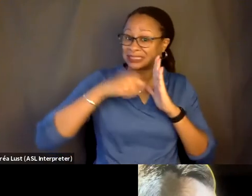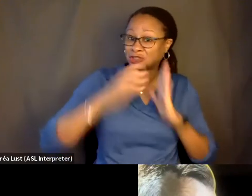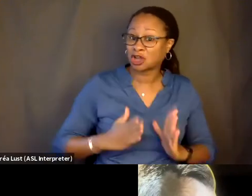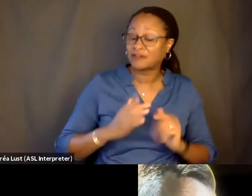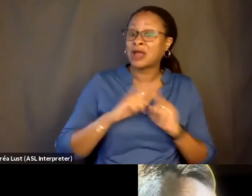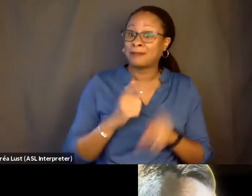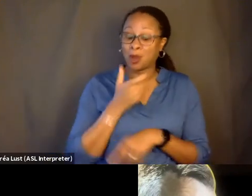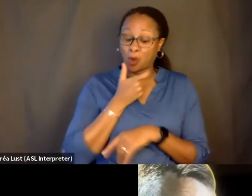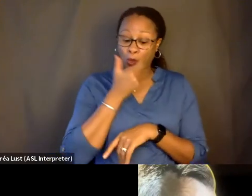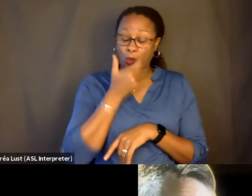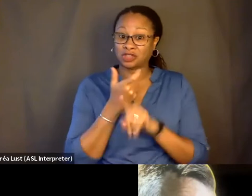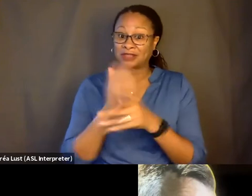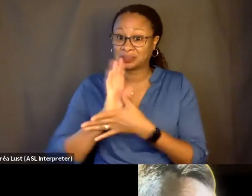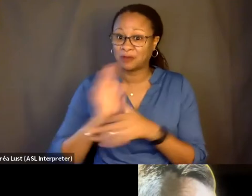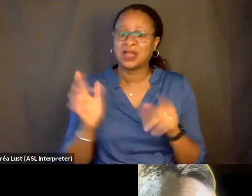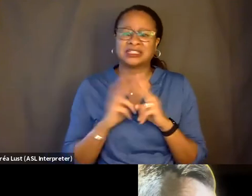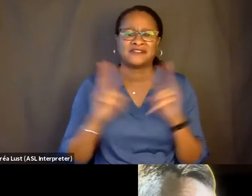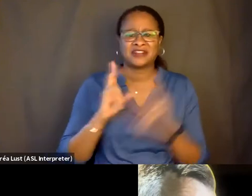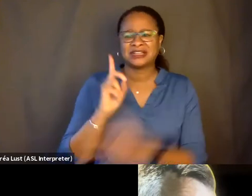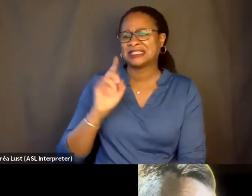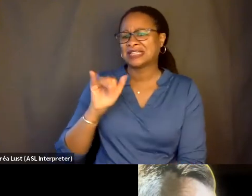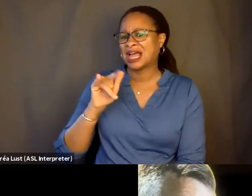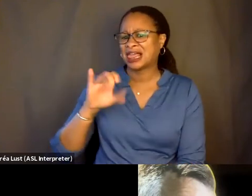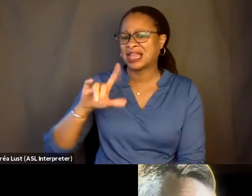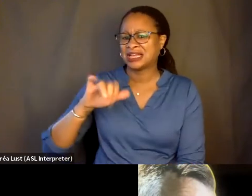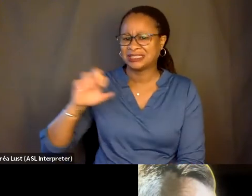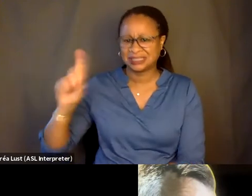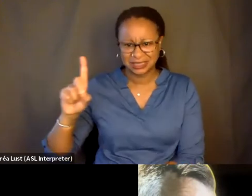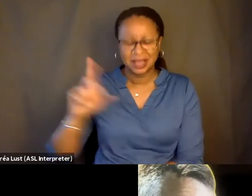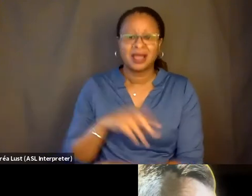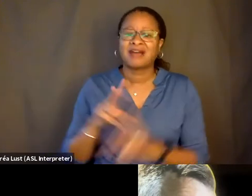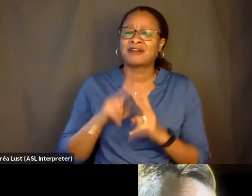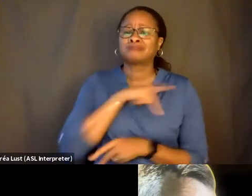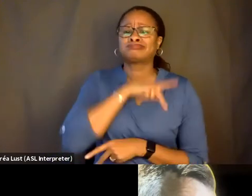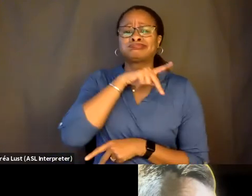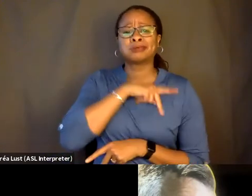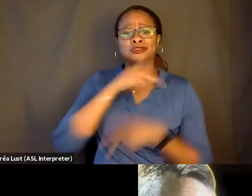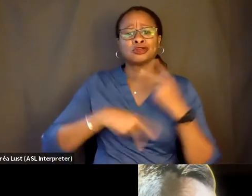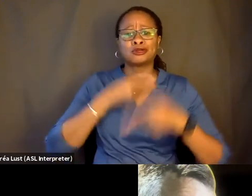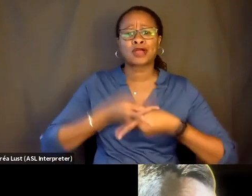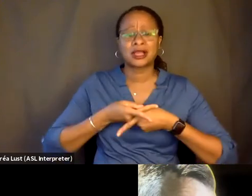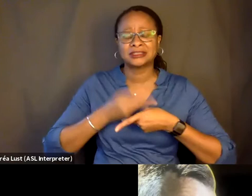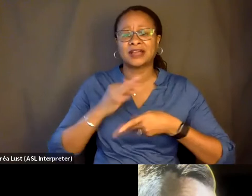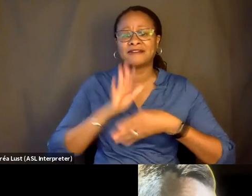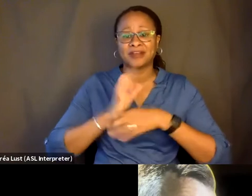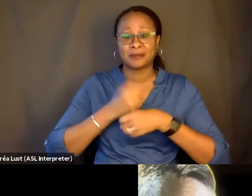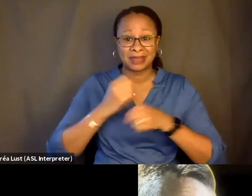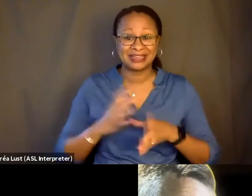is highly stylized, very-- very much a personal kind of filmmaking in a different kind of way than "Cameraperson"